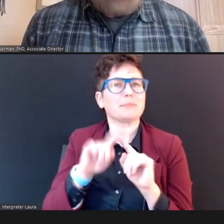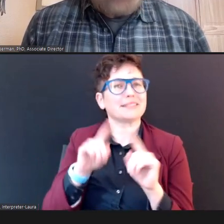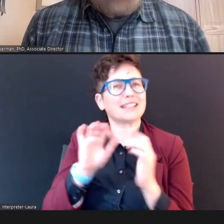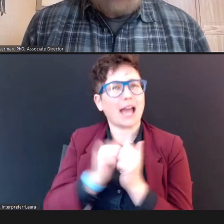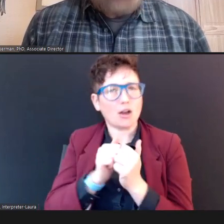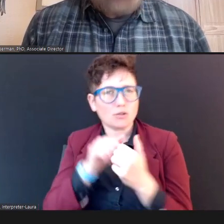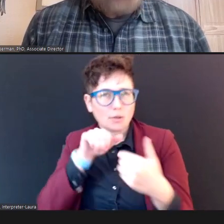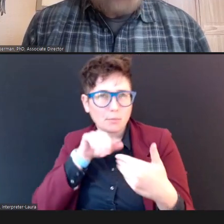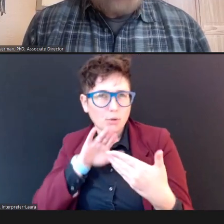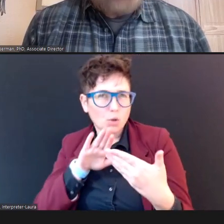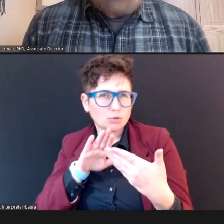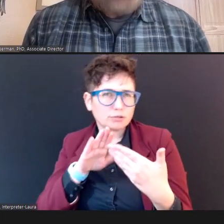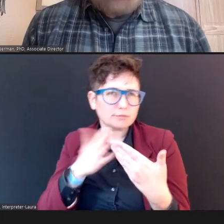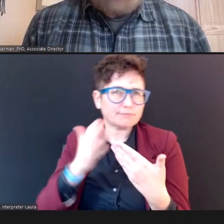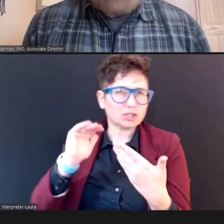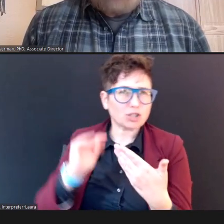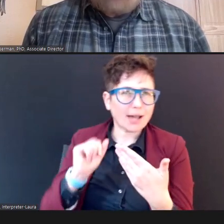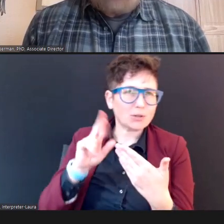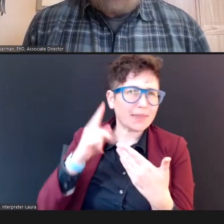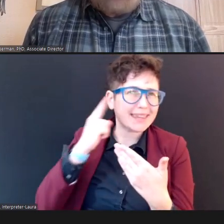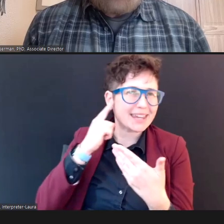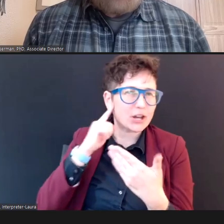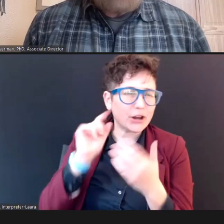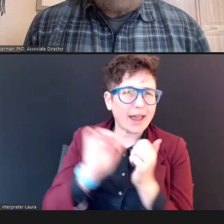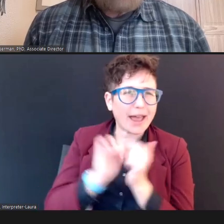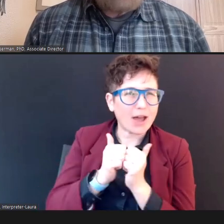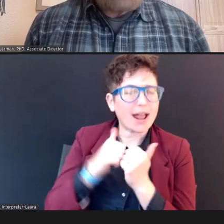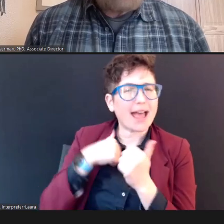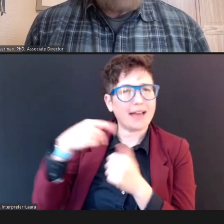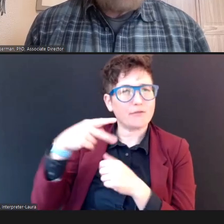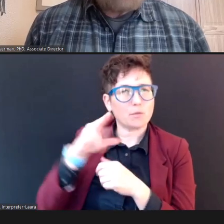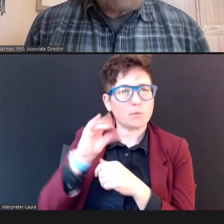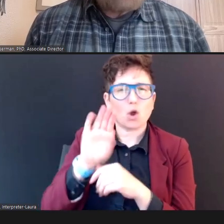ready to slide right in to the ear.